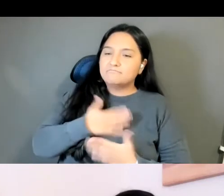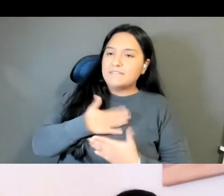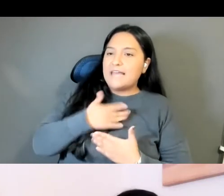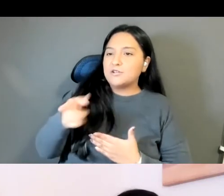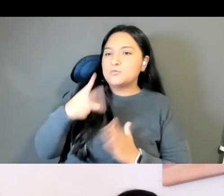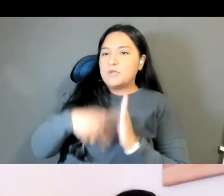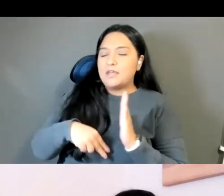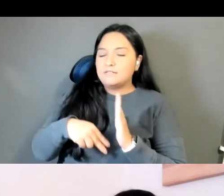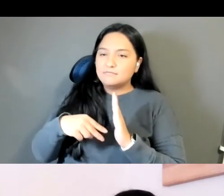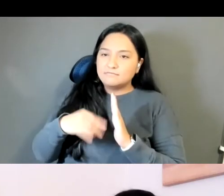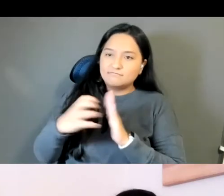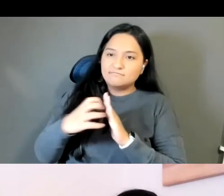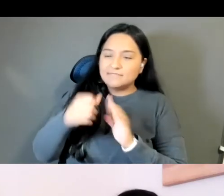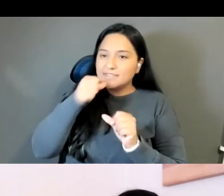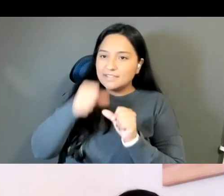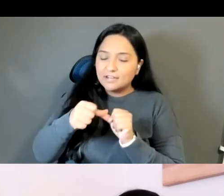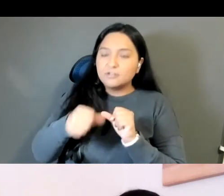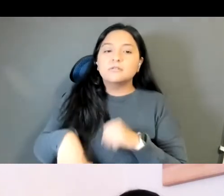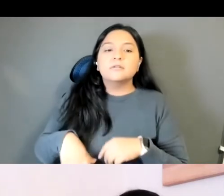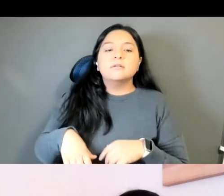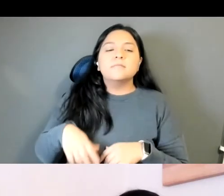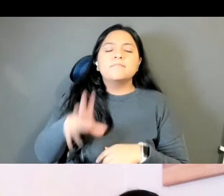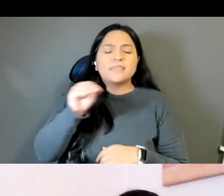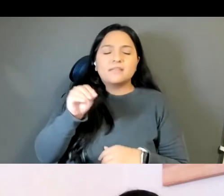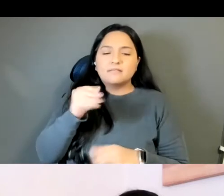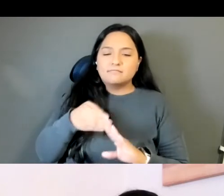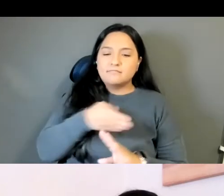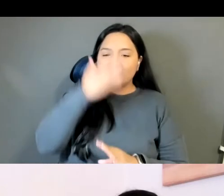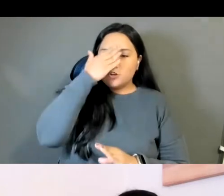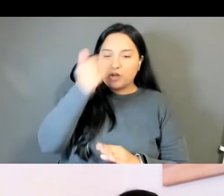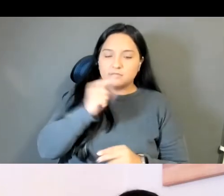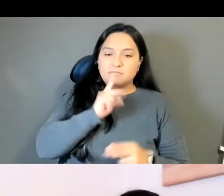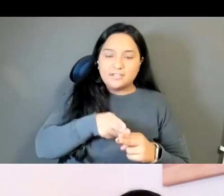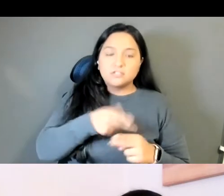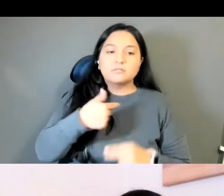I also wanted to say I forgot to mention, I use she her pronouns, and I am in Amherst,